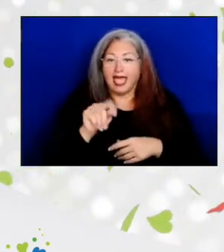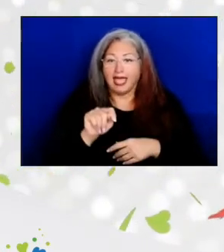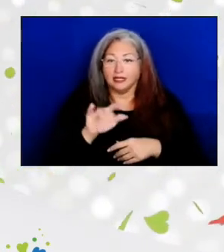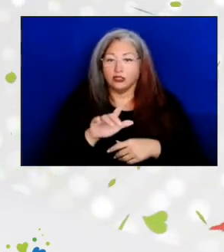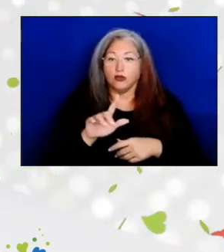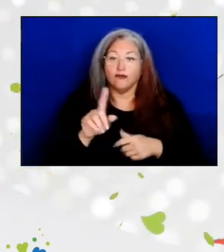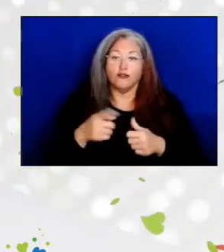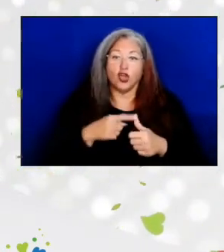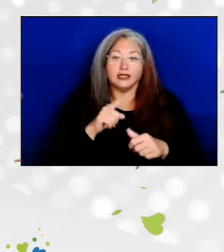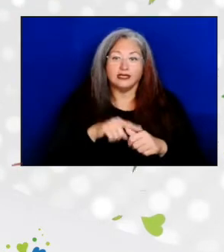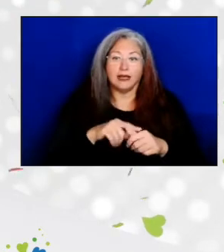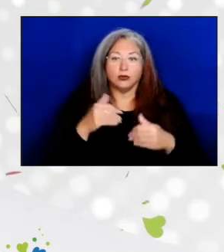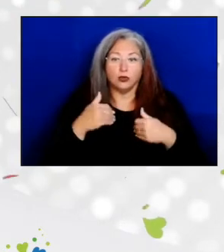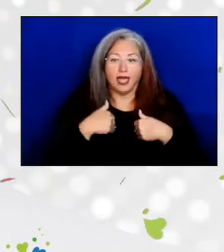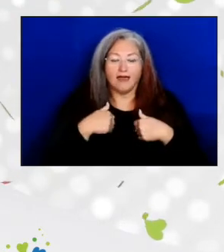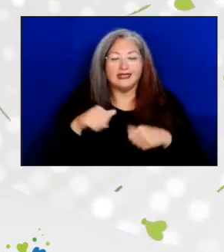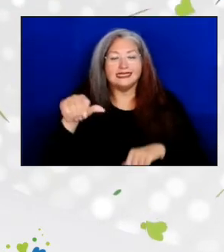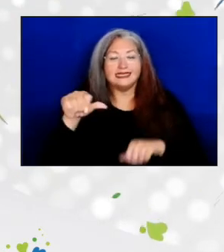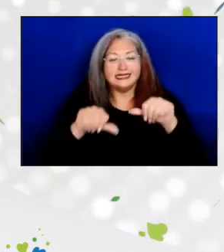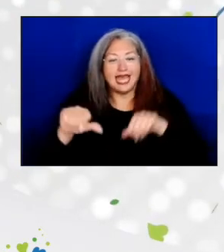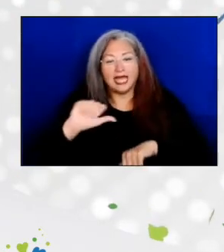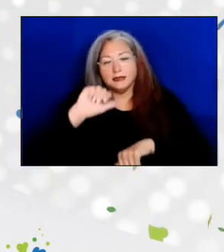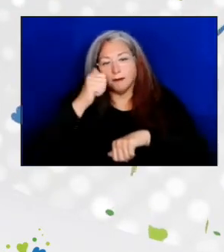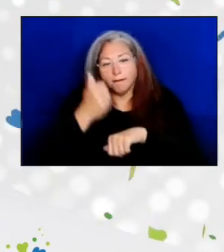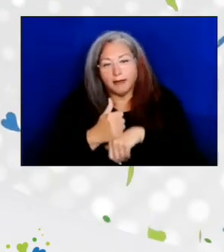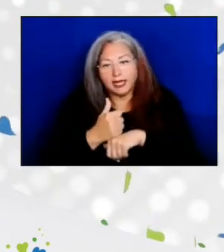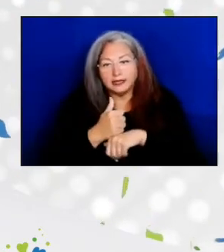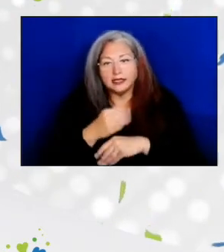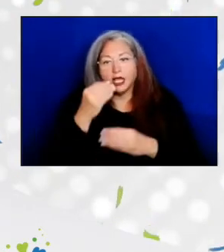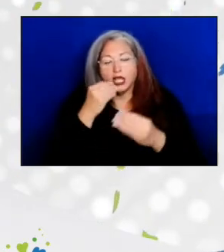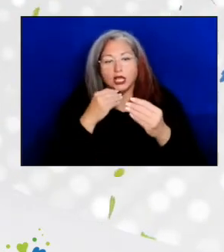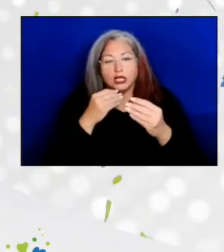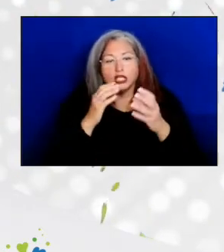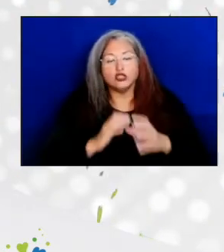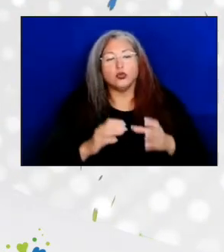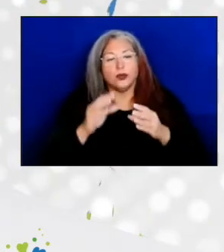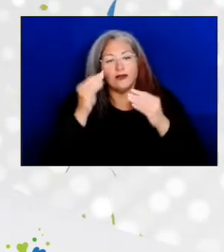science-based consumer information for older adults,